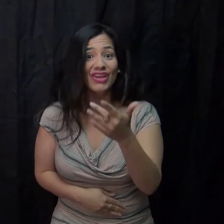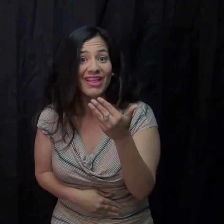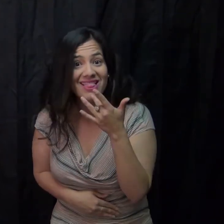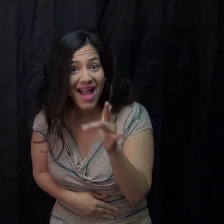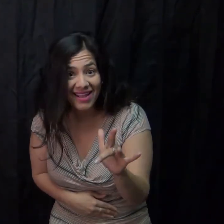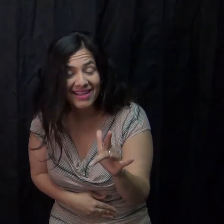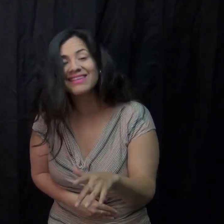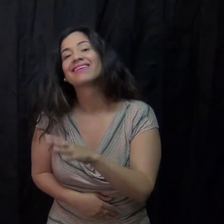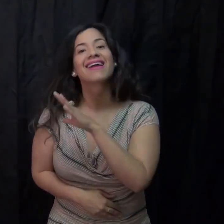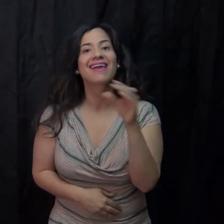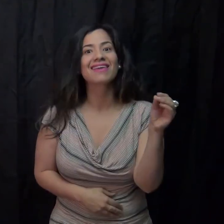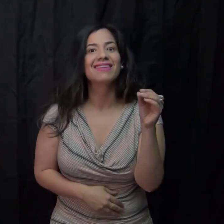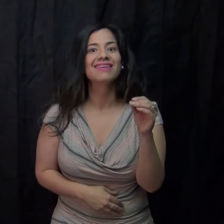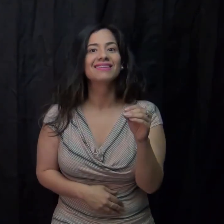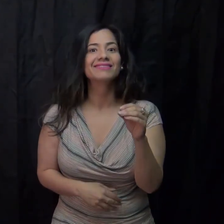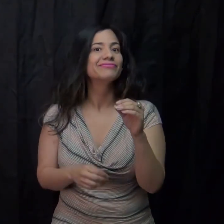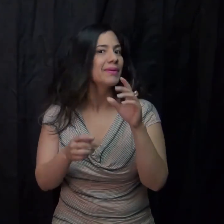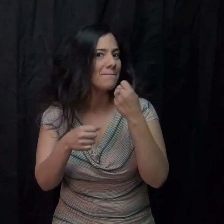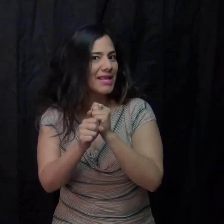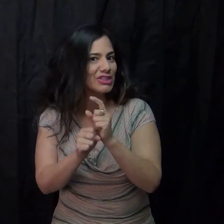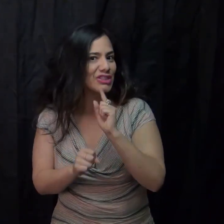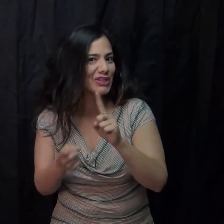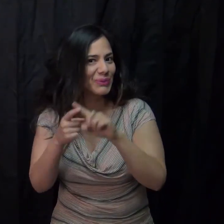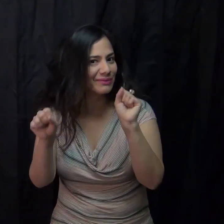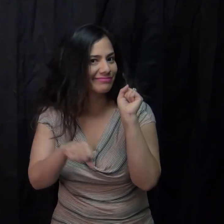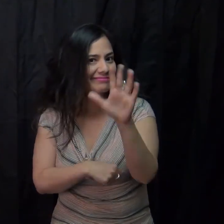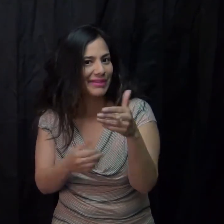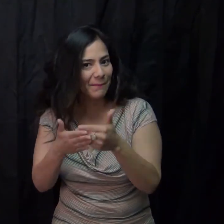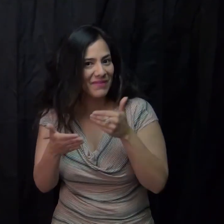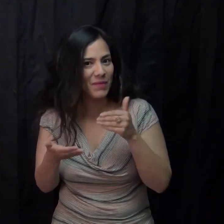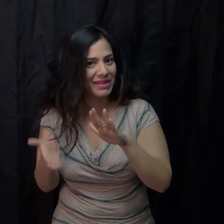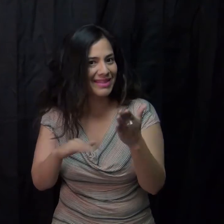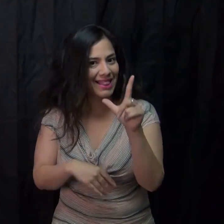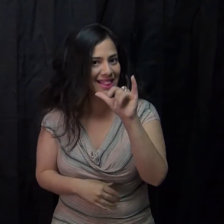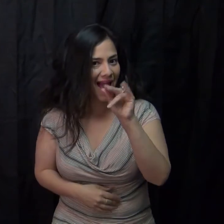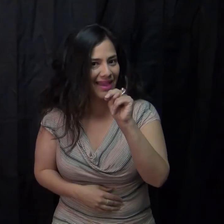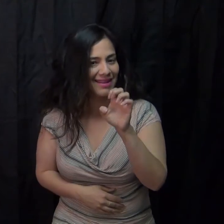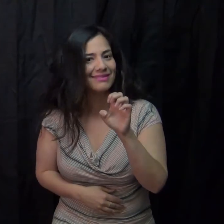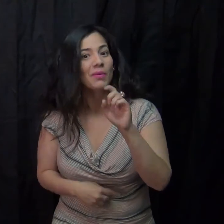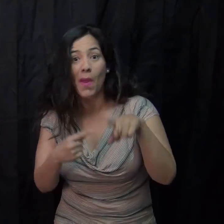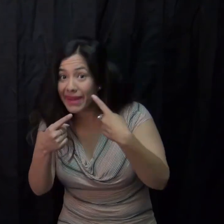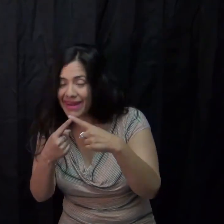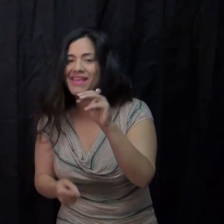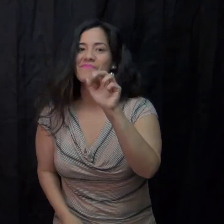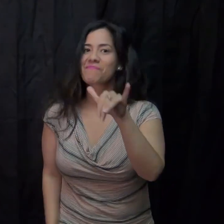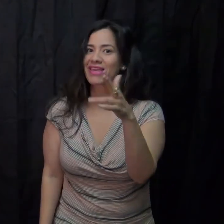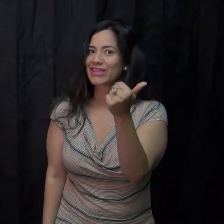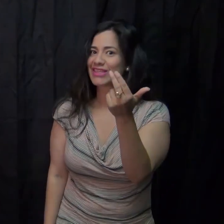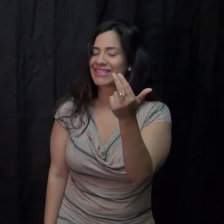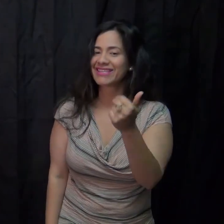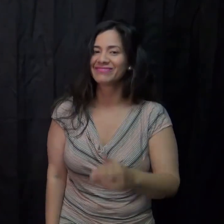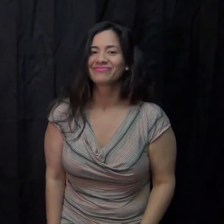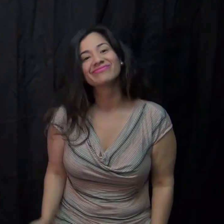Good luck and make sure to submit before the deadline! When?! May 13th.